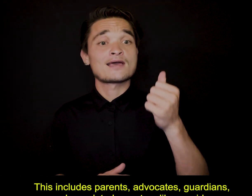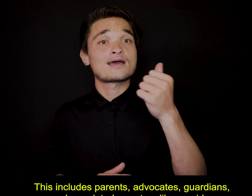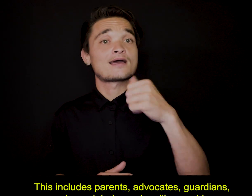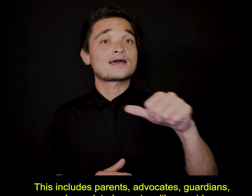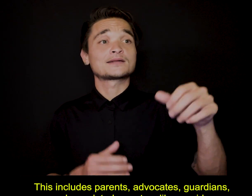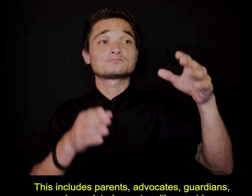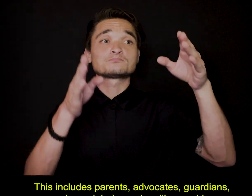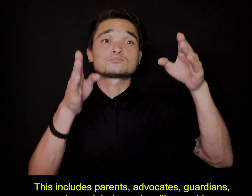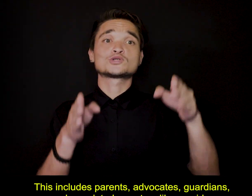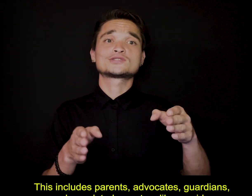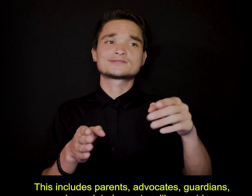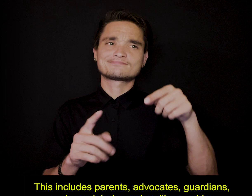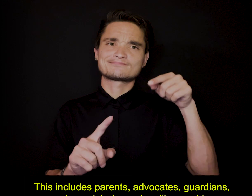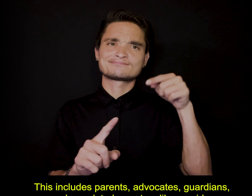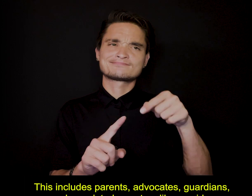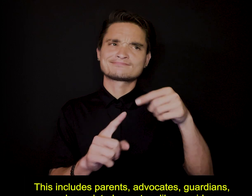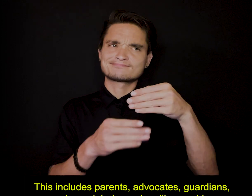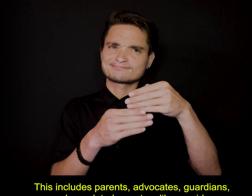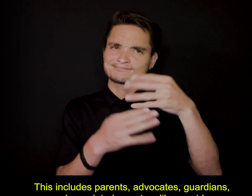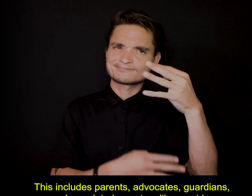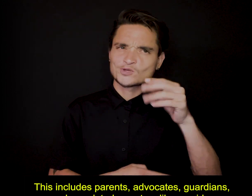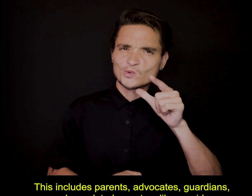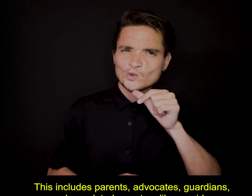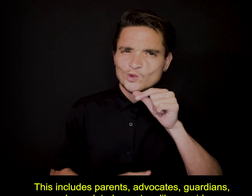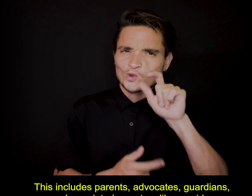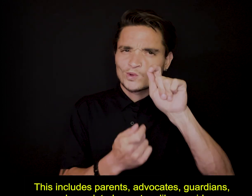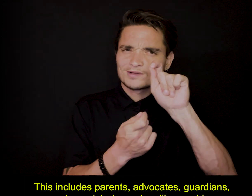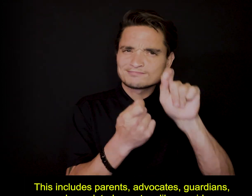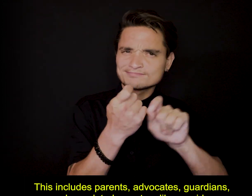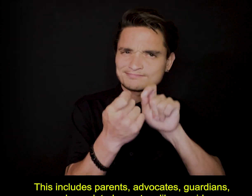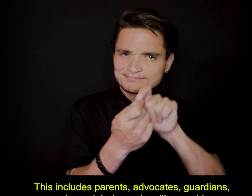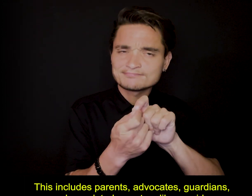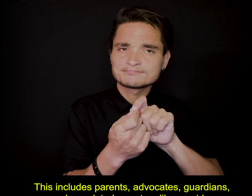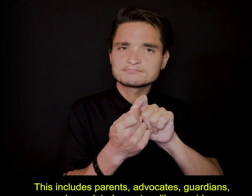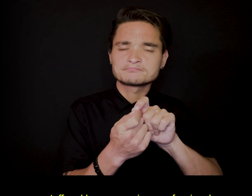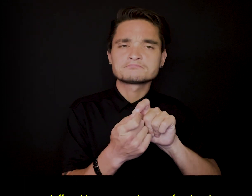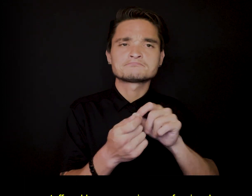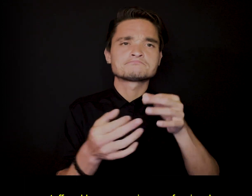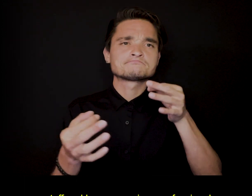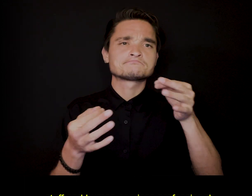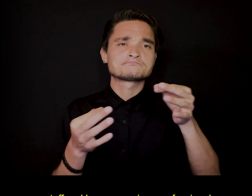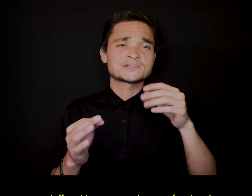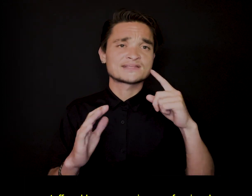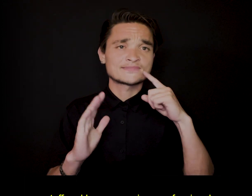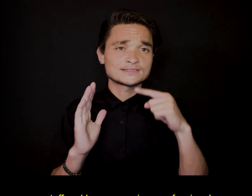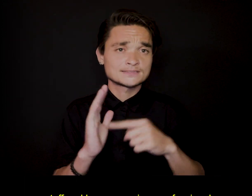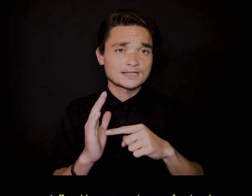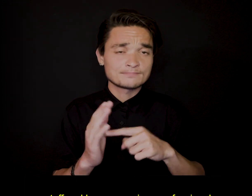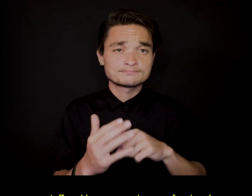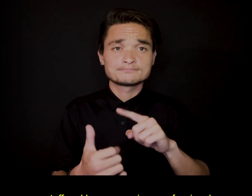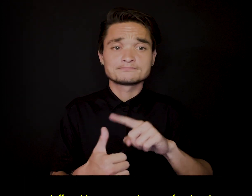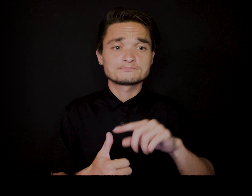This includes parents, advocates, guardians, and mandated reporters like provider staff and human services professionals.